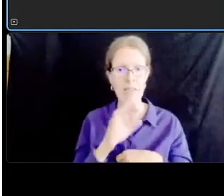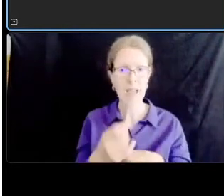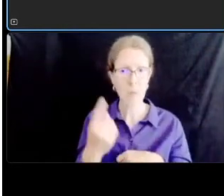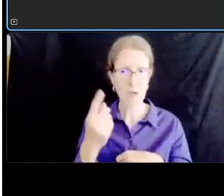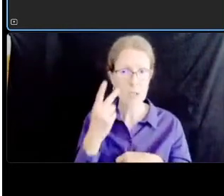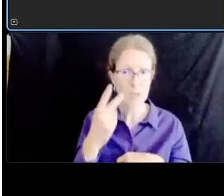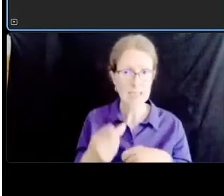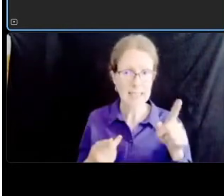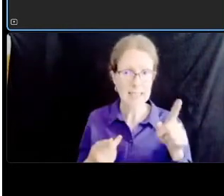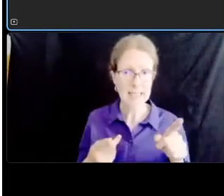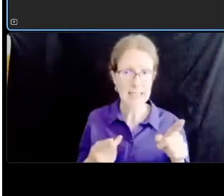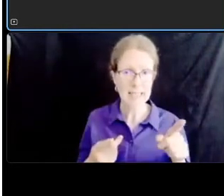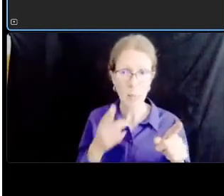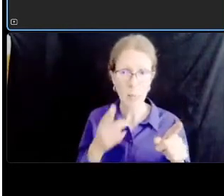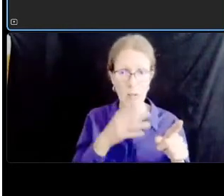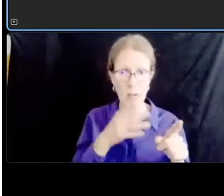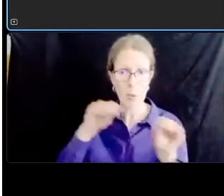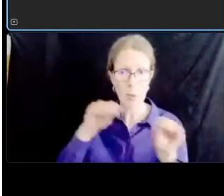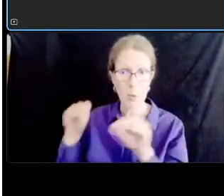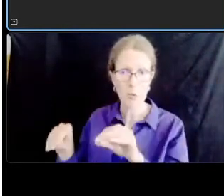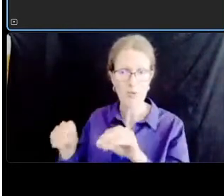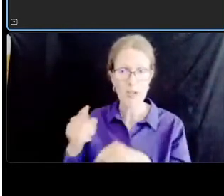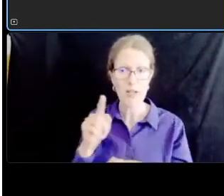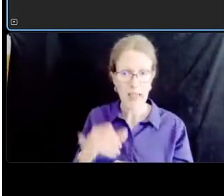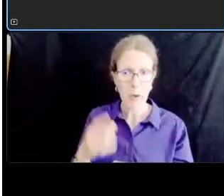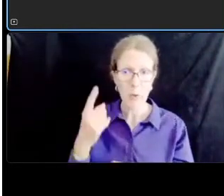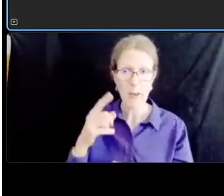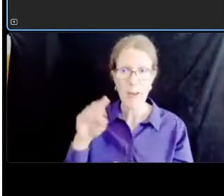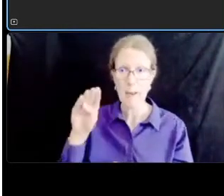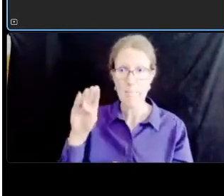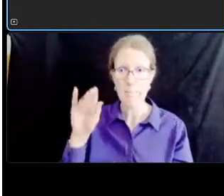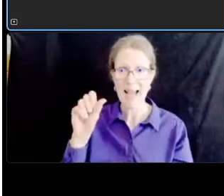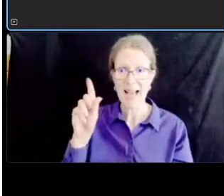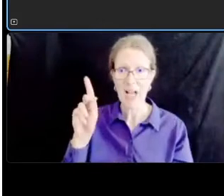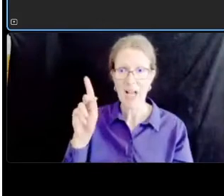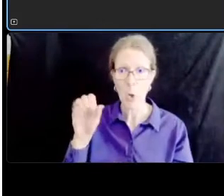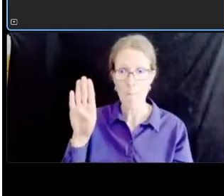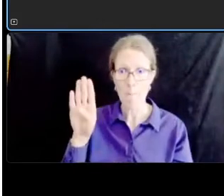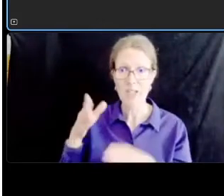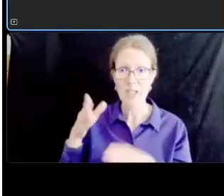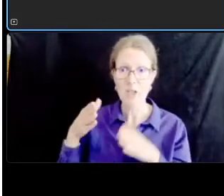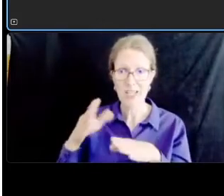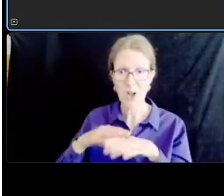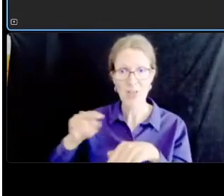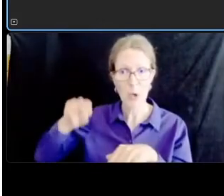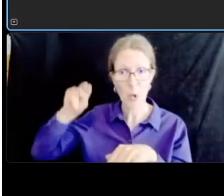street in the northbound direction on the far right let's zoom in a little bit here too oops